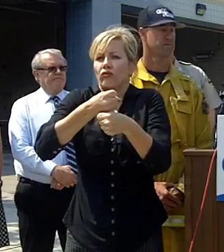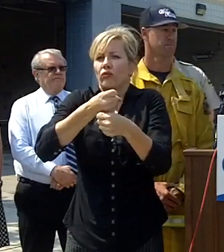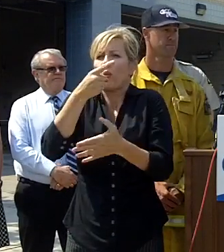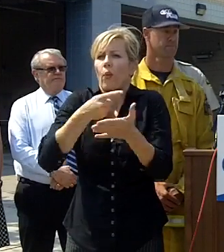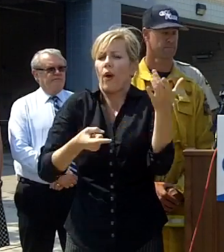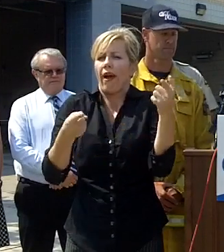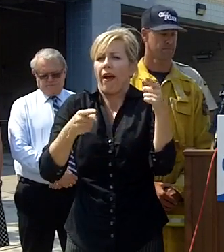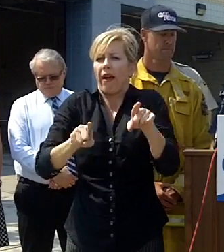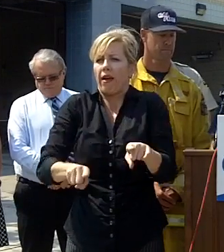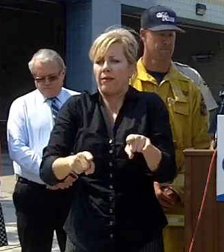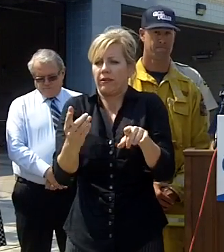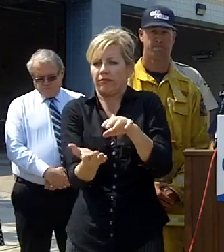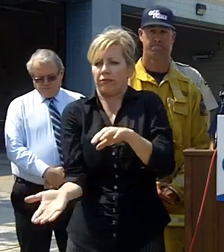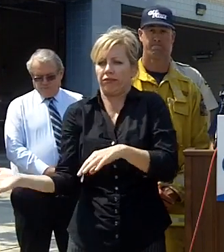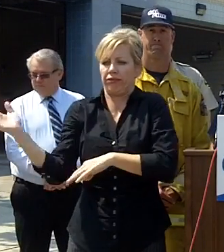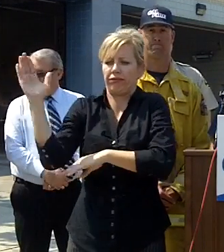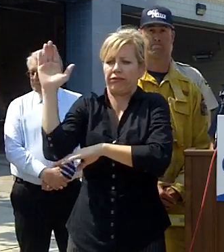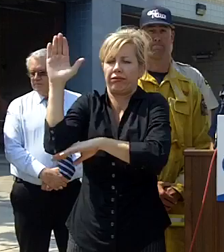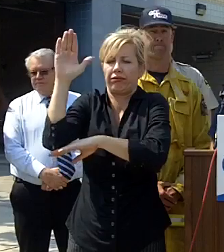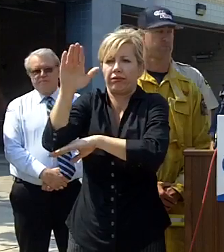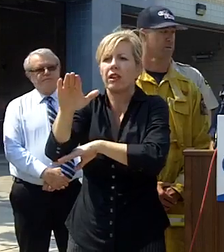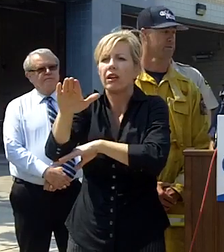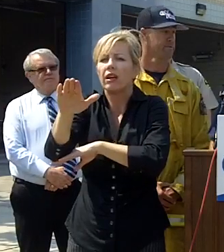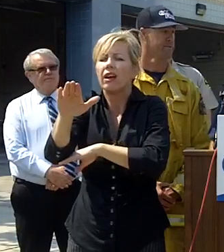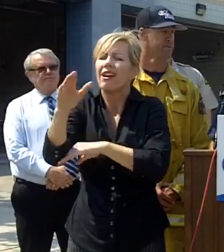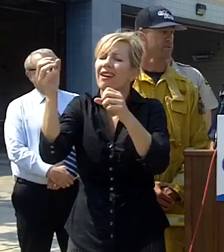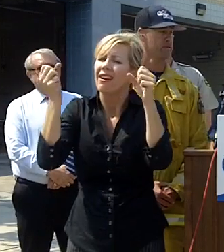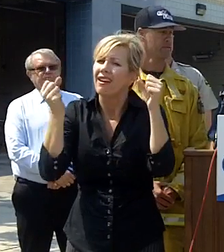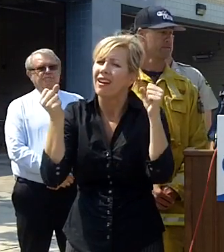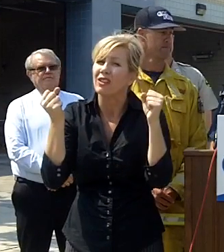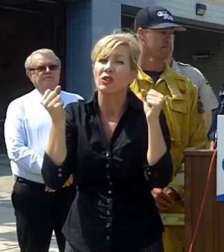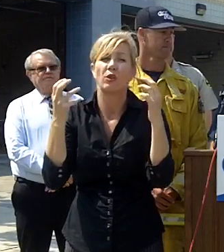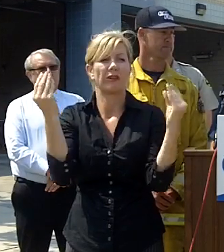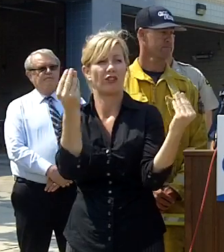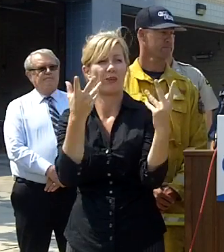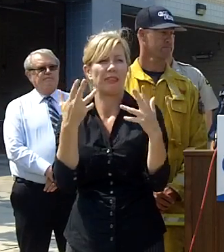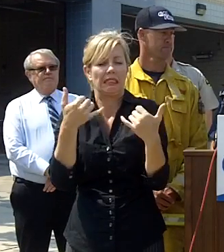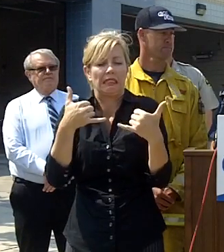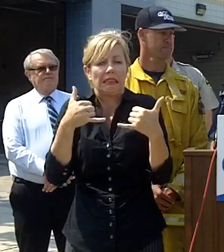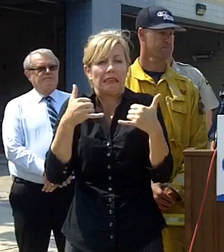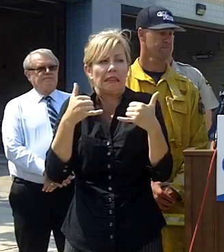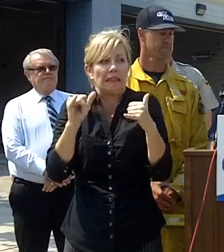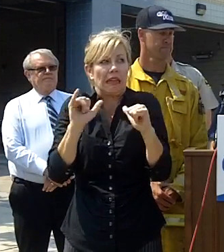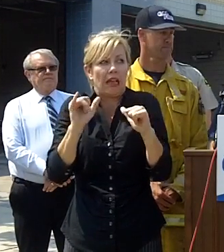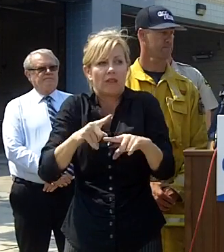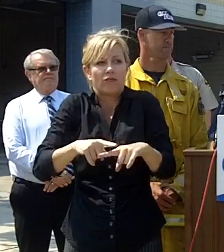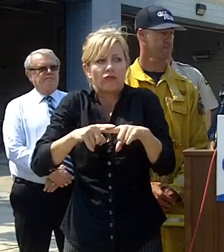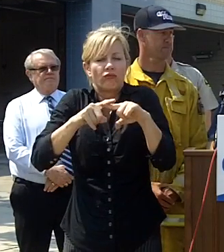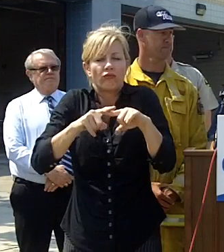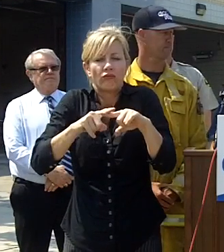today a lot of information is still pending firefighting resources are getting the upper